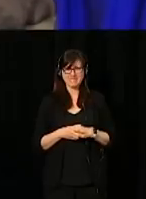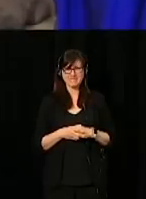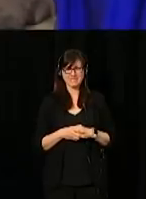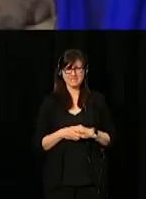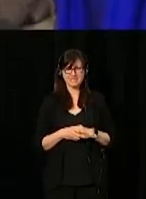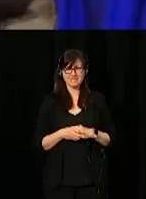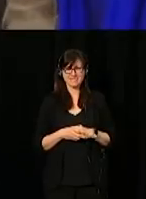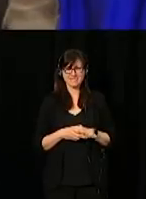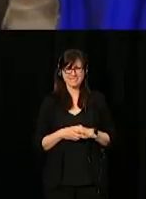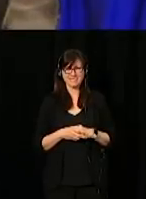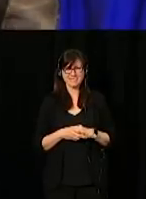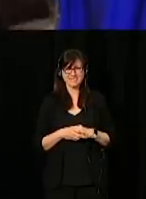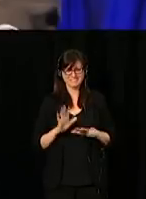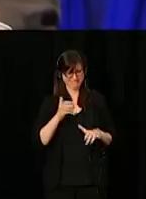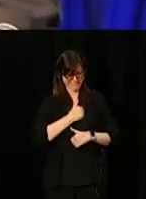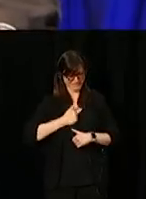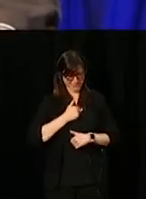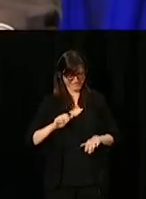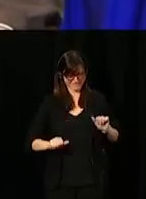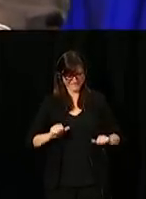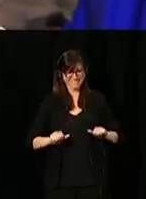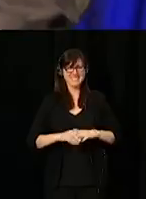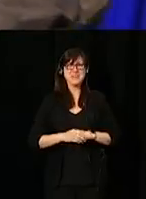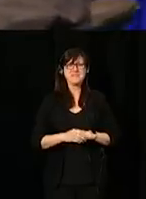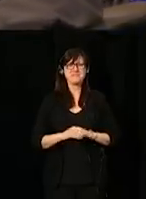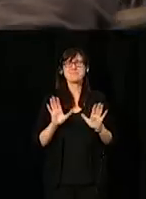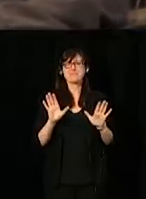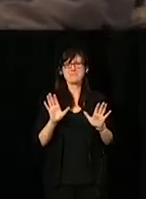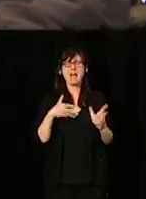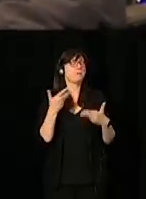It's - Sorry. I think I'll just carry on.